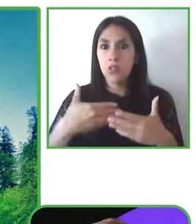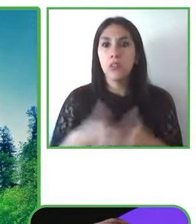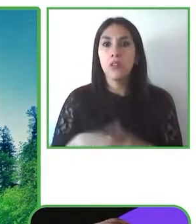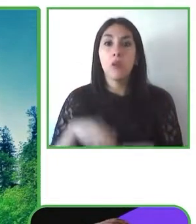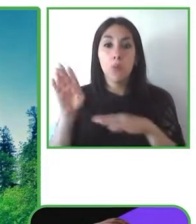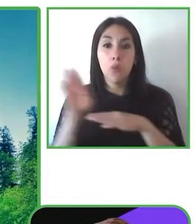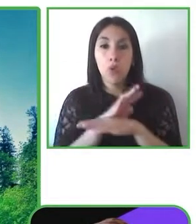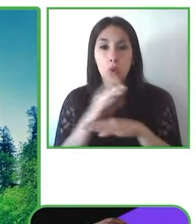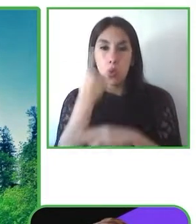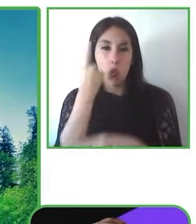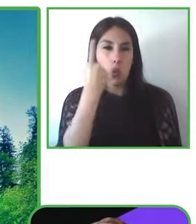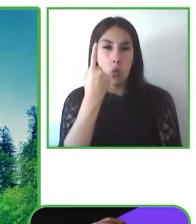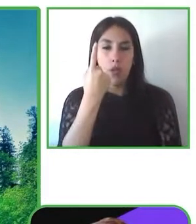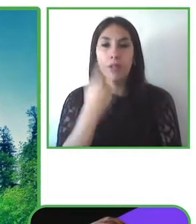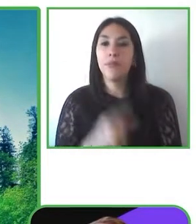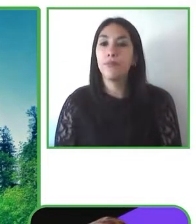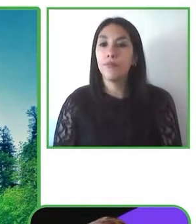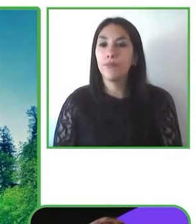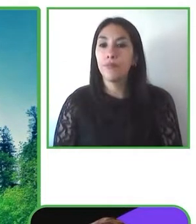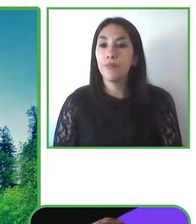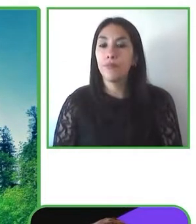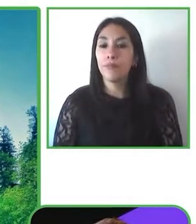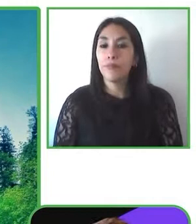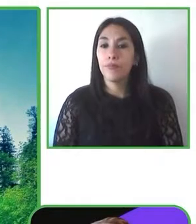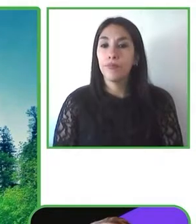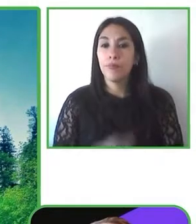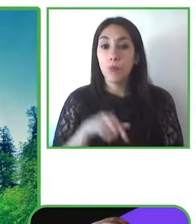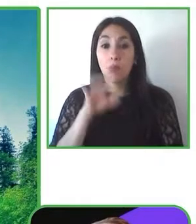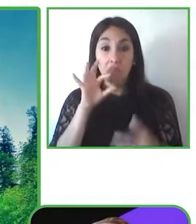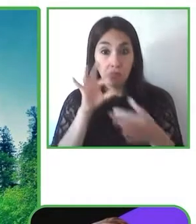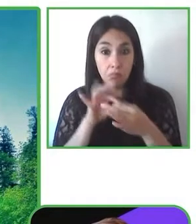provider with the highest employment rate for people with disabilities in our sector.